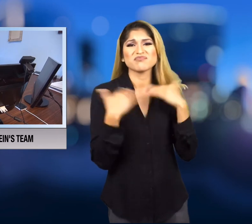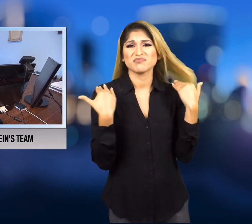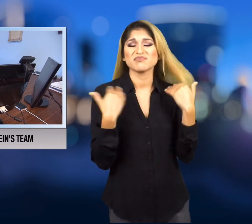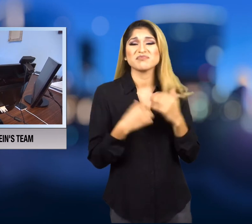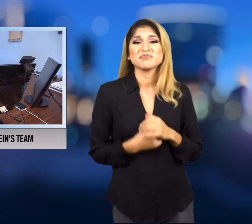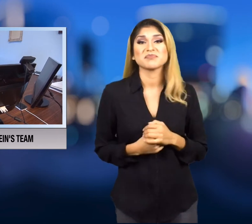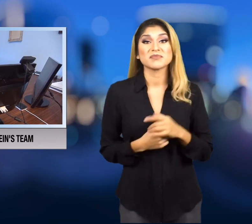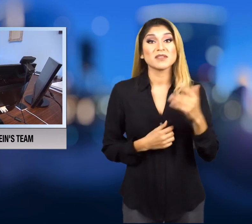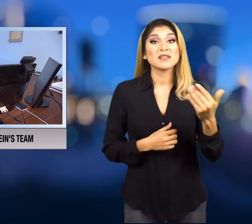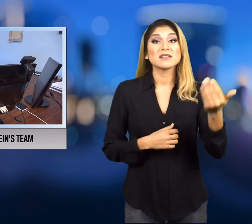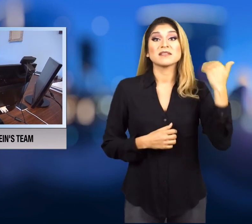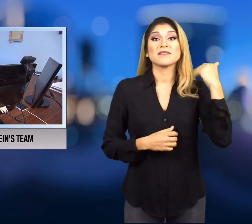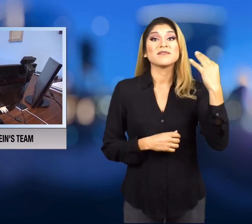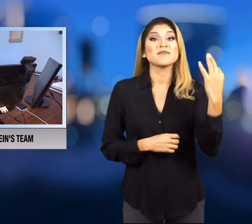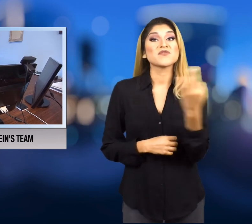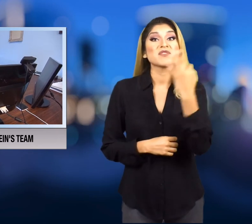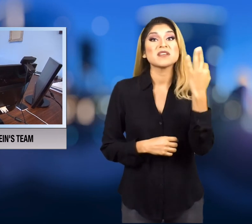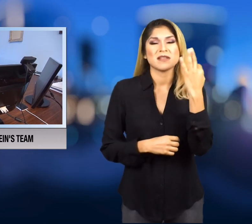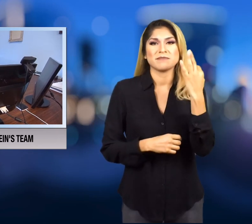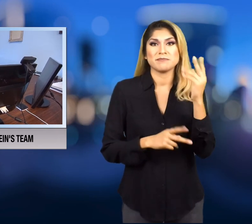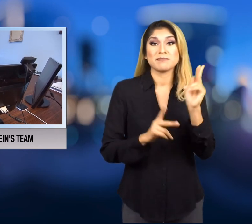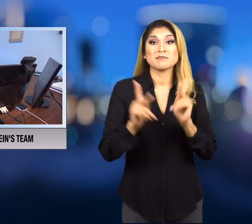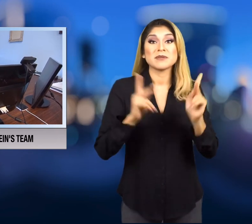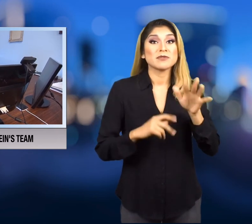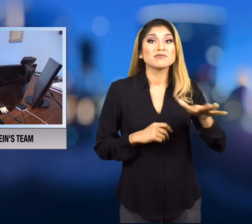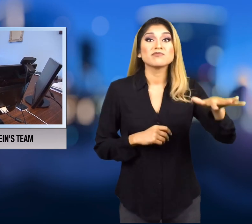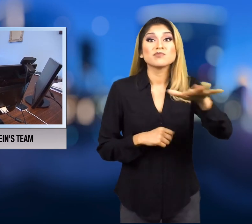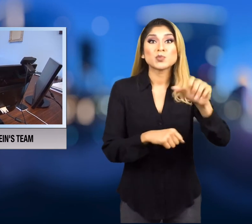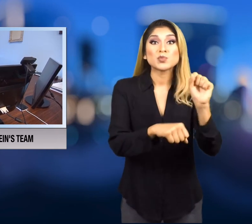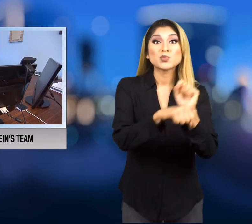On Friday three other members of Weinstein's film company